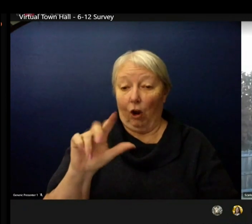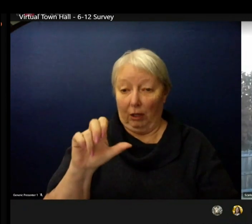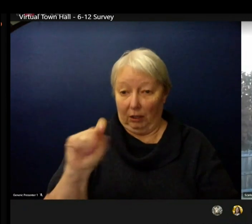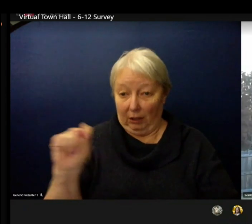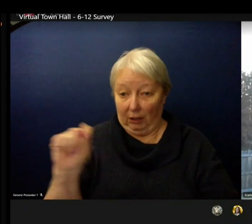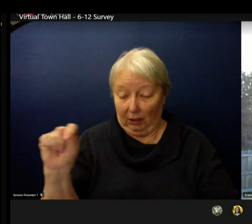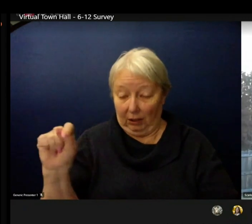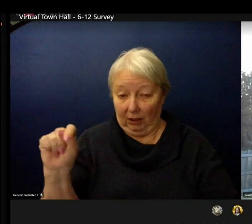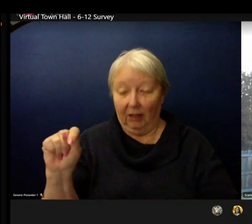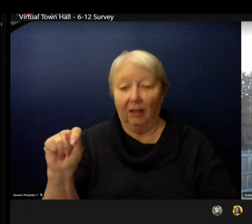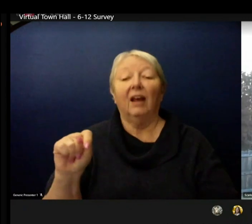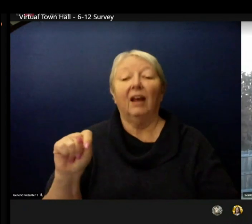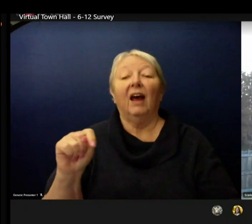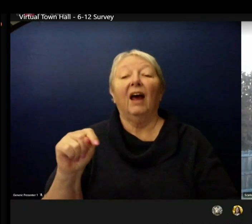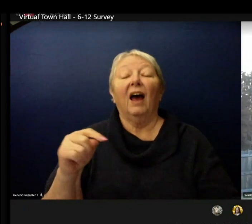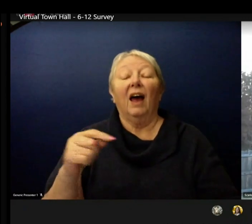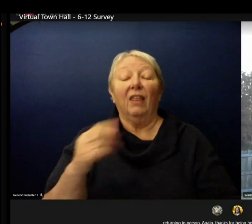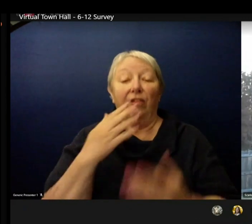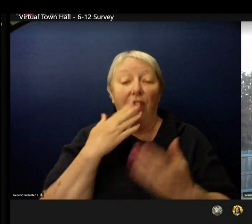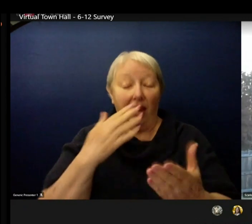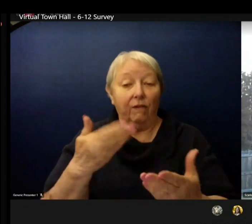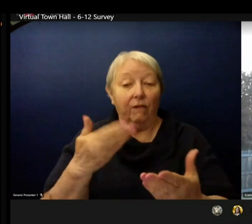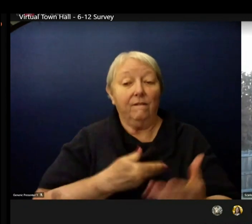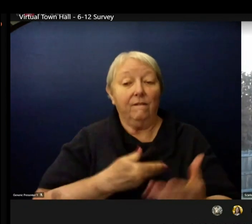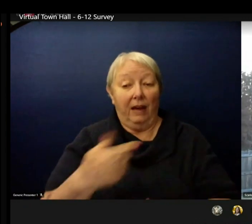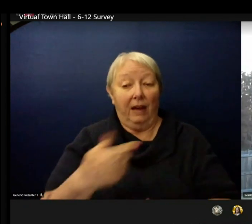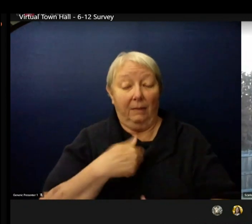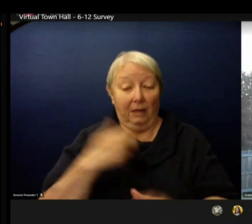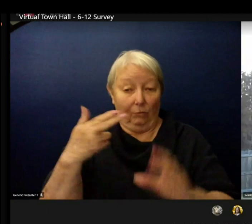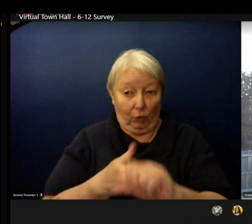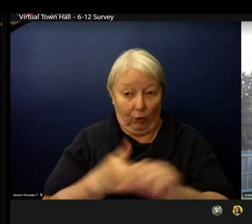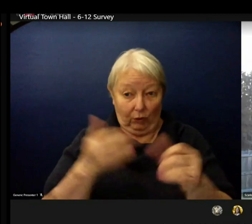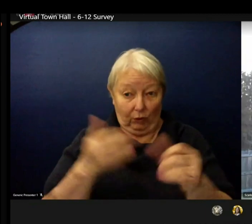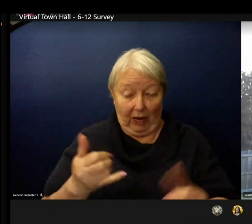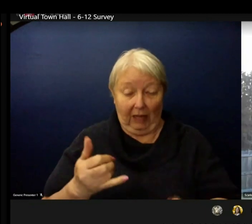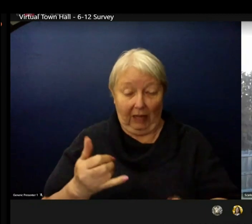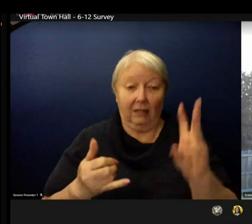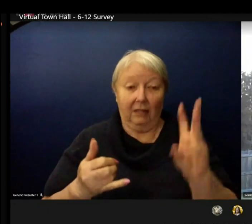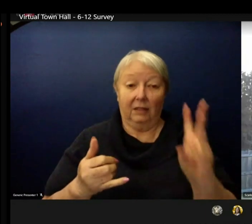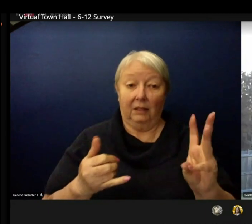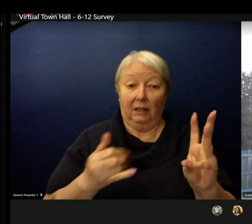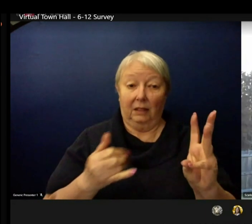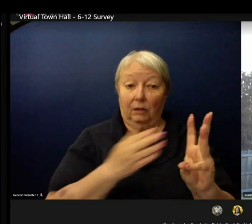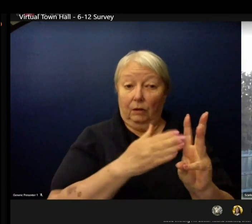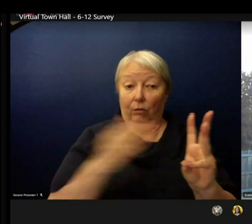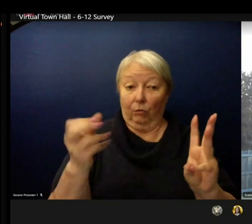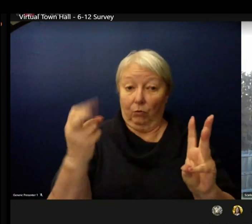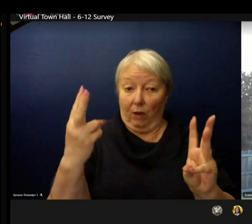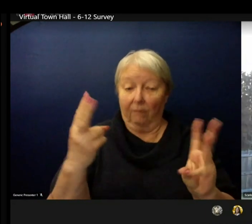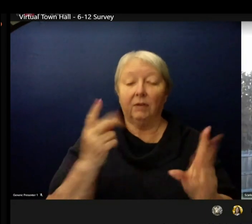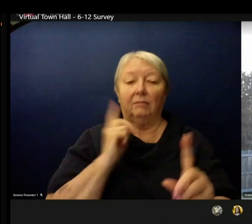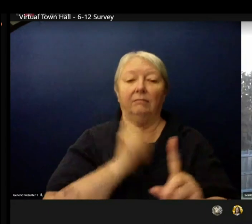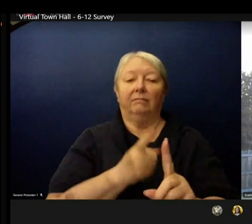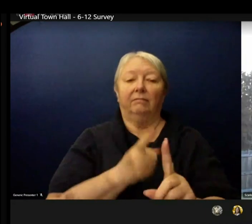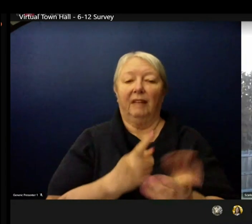here again today to share about our secondary 6-12 models. In our planning for secondary return to in-person